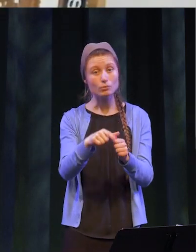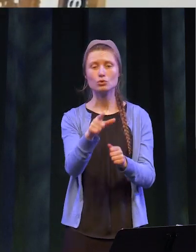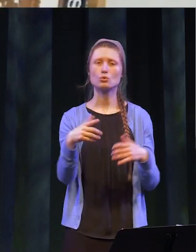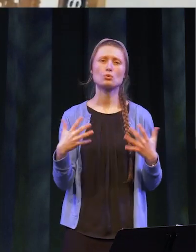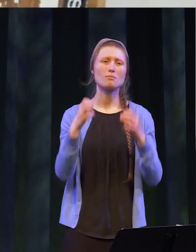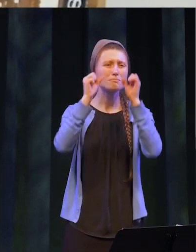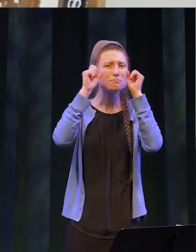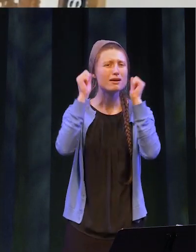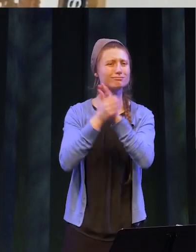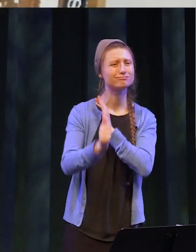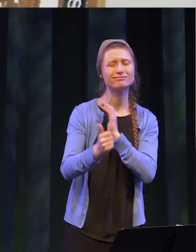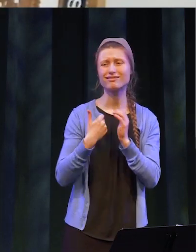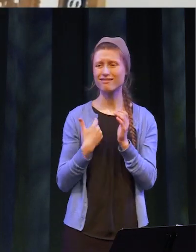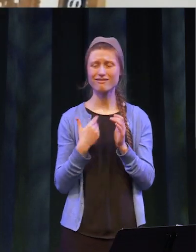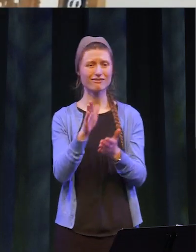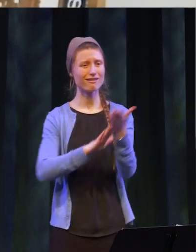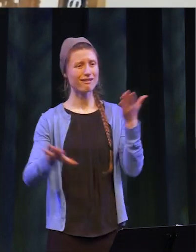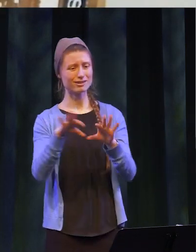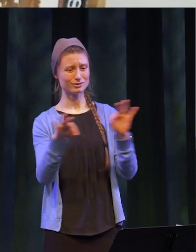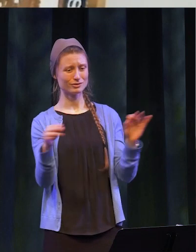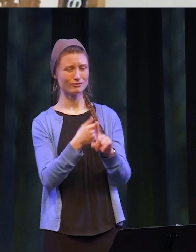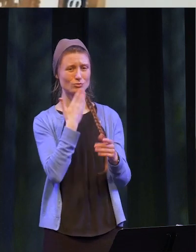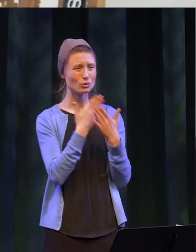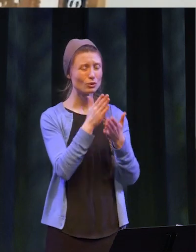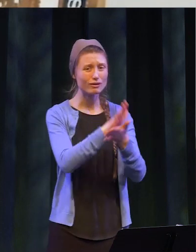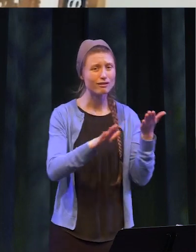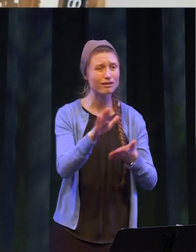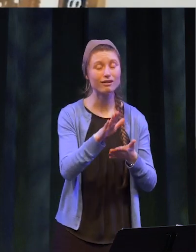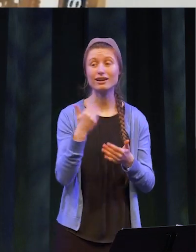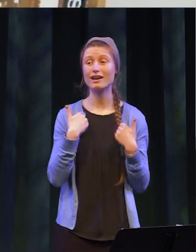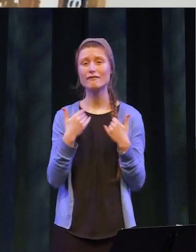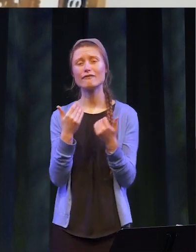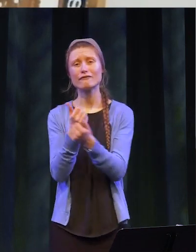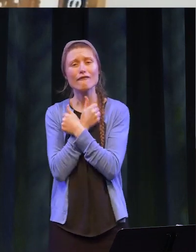incredible assets, a college degree from a great institution, and loving families who